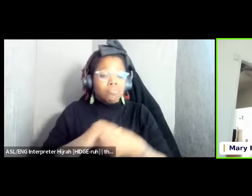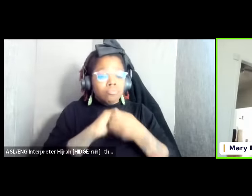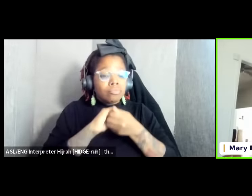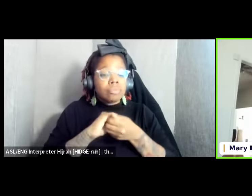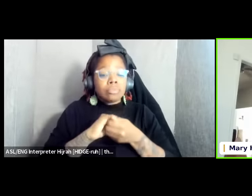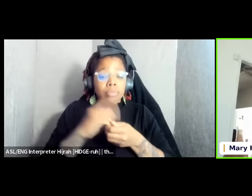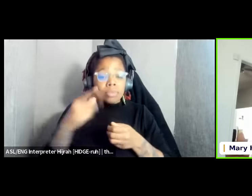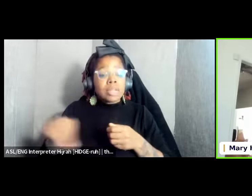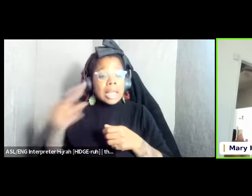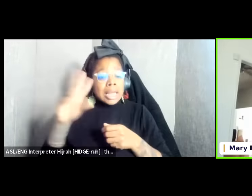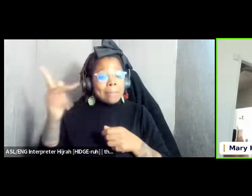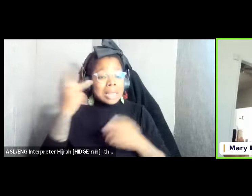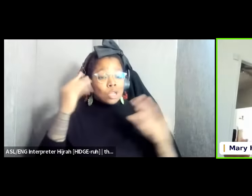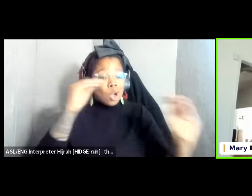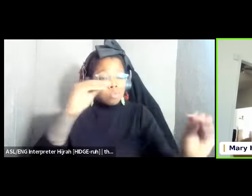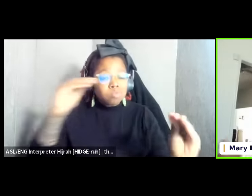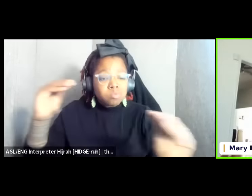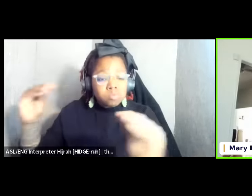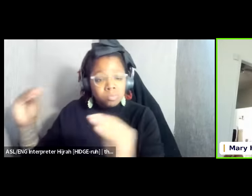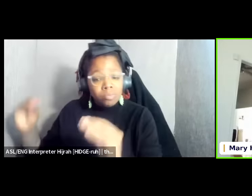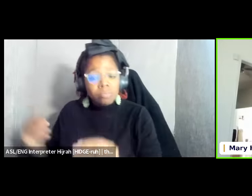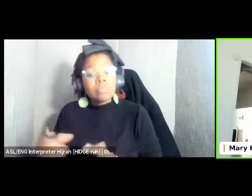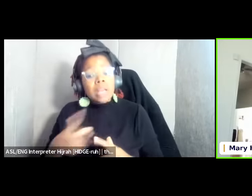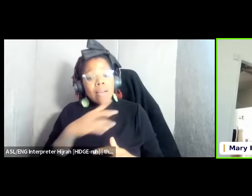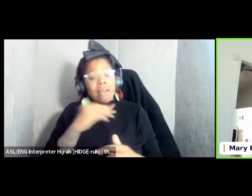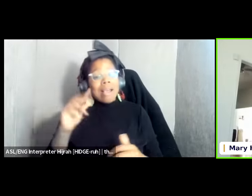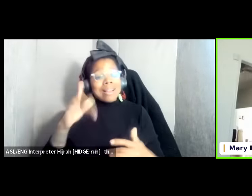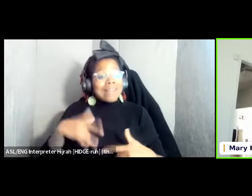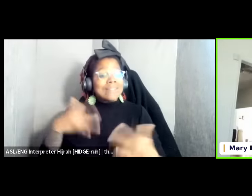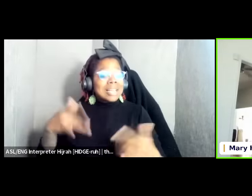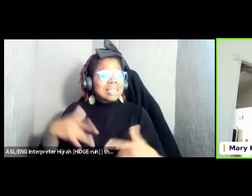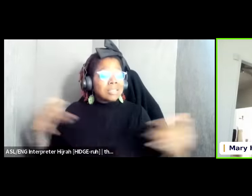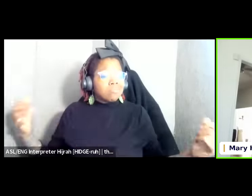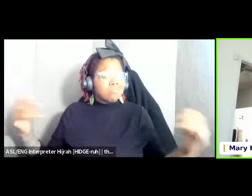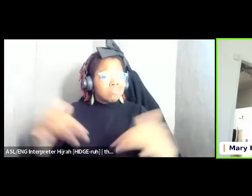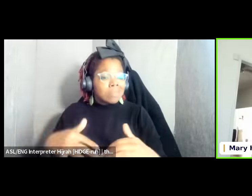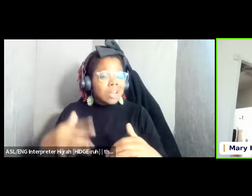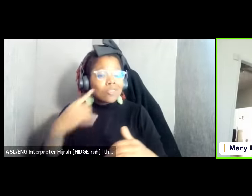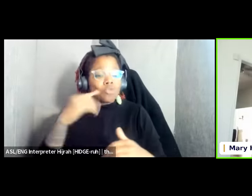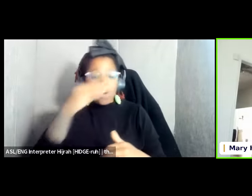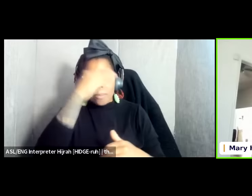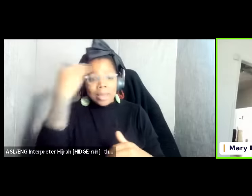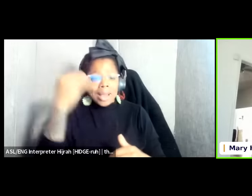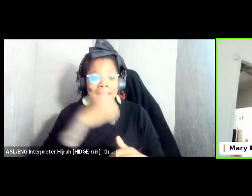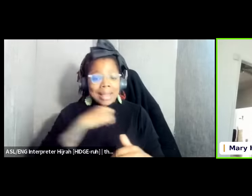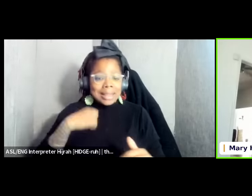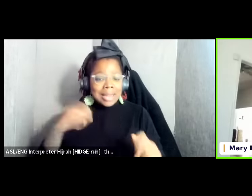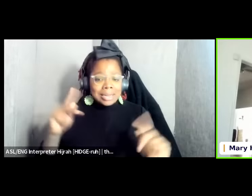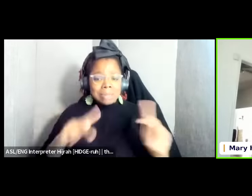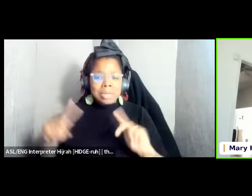education uh and did events to specifically talk to black atlantans around what is happening what